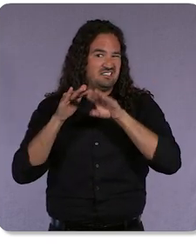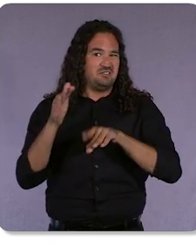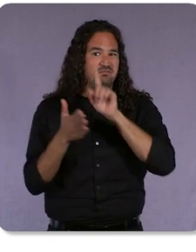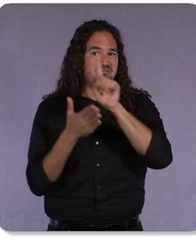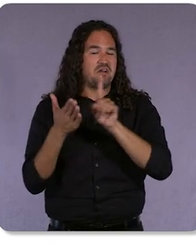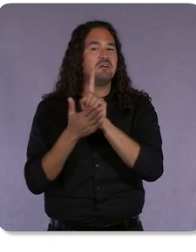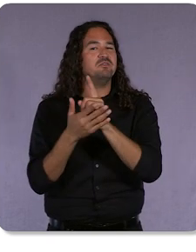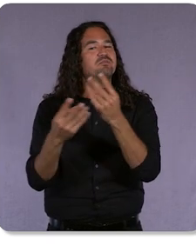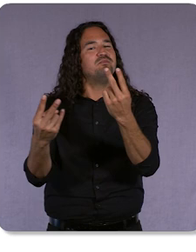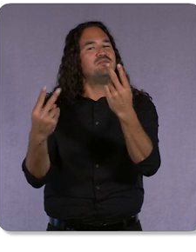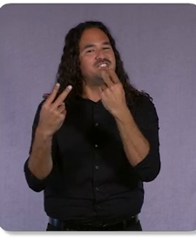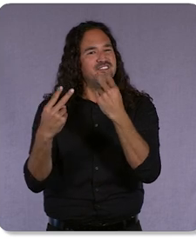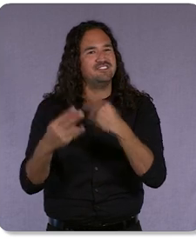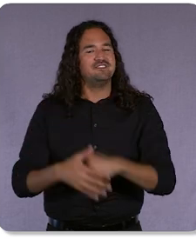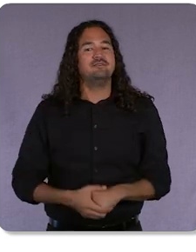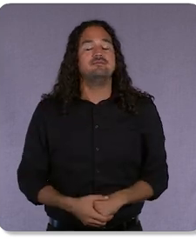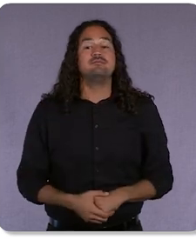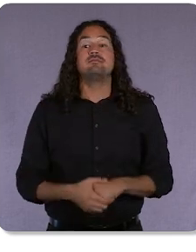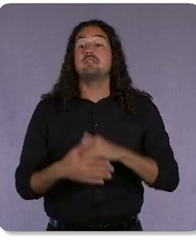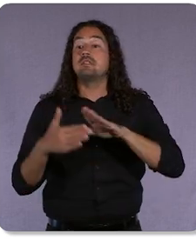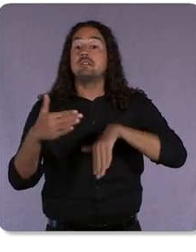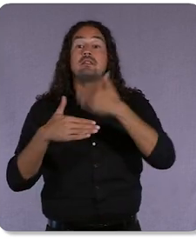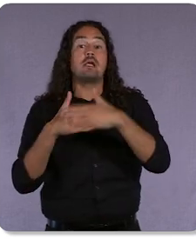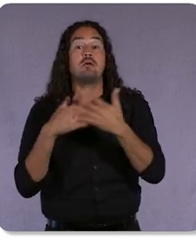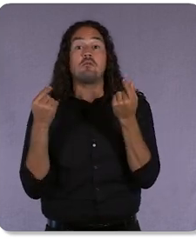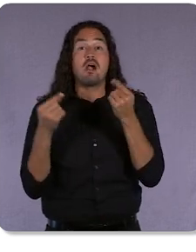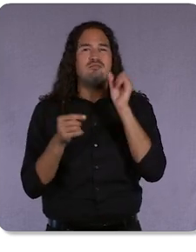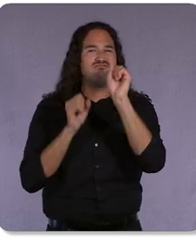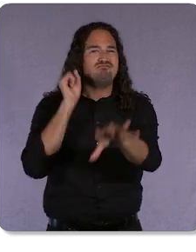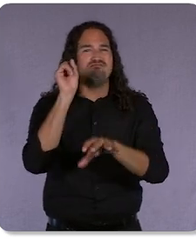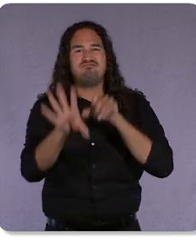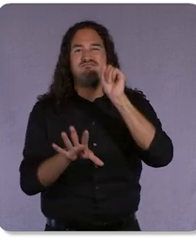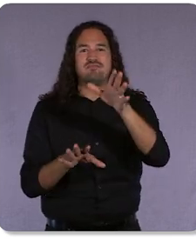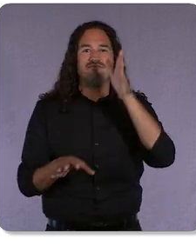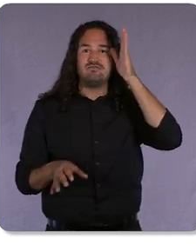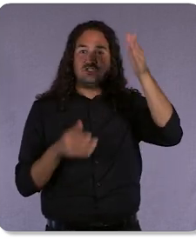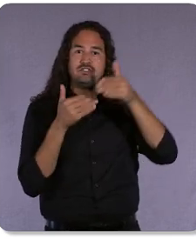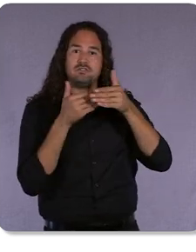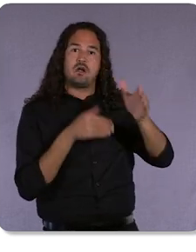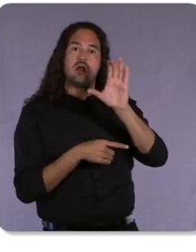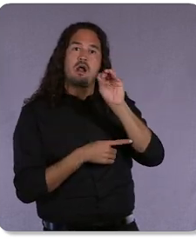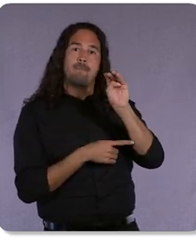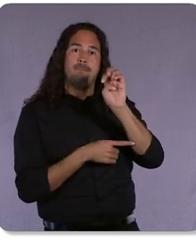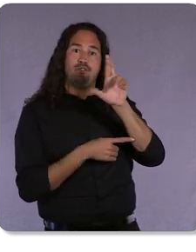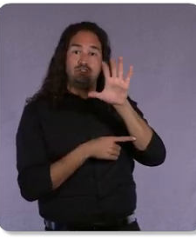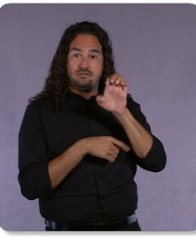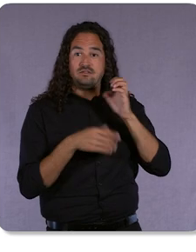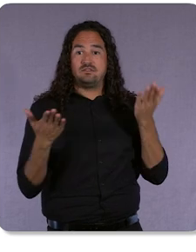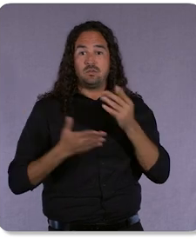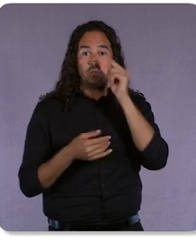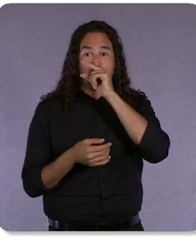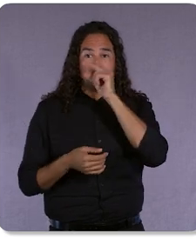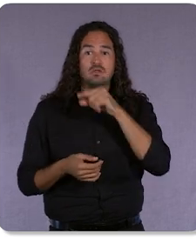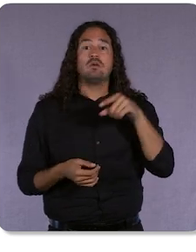Up next, we have a lot to share about the future of Commerce on Google. We’re making Google the best place for users to start their shopping journeys.